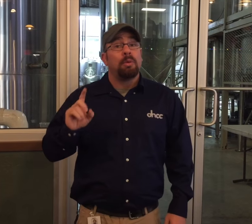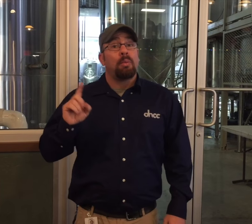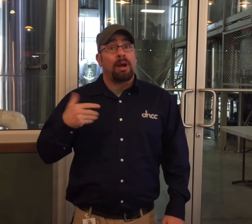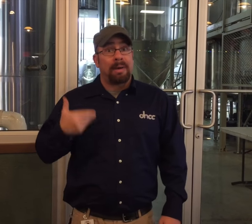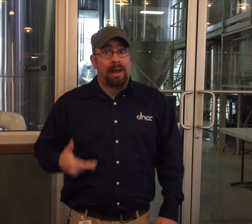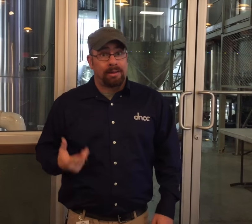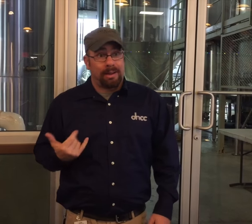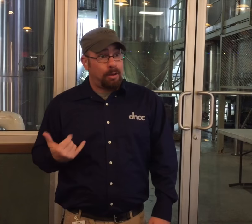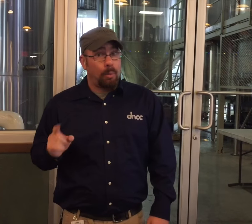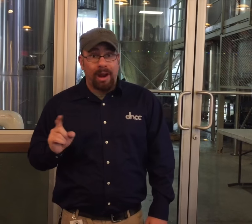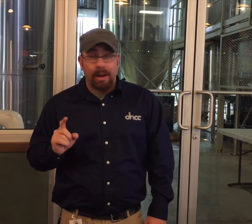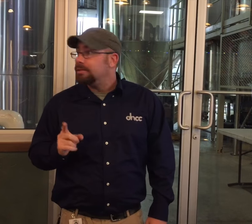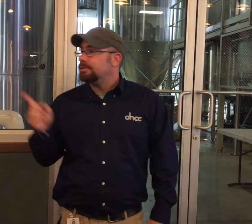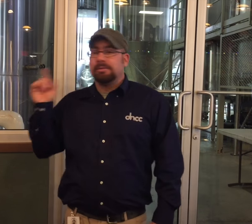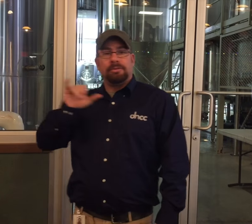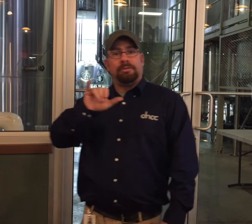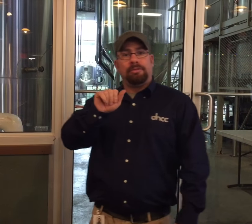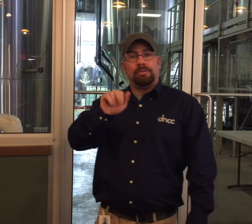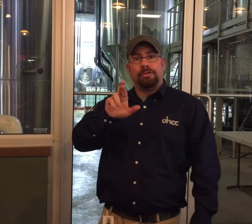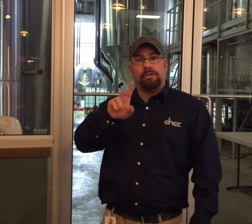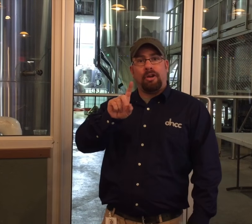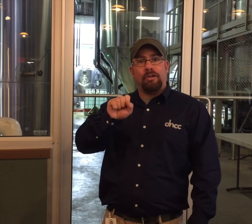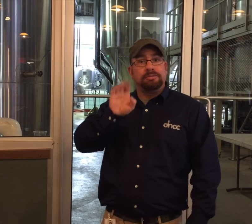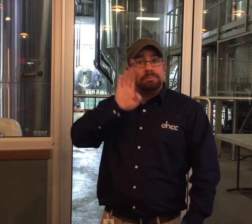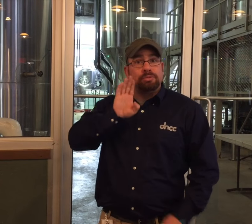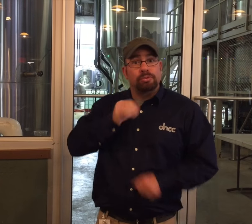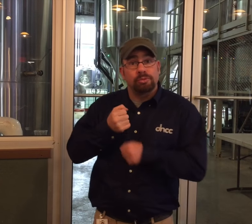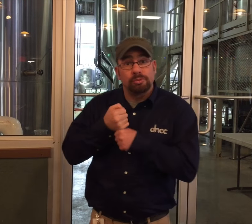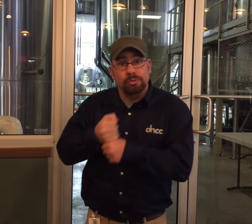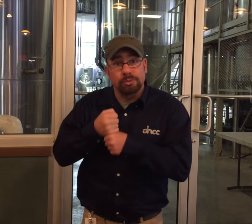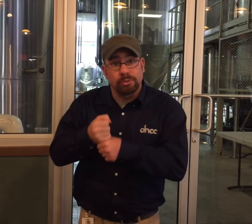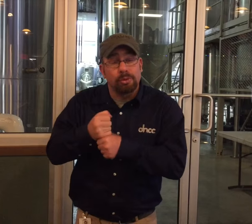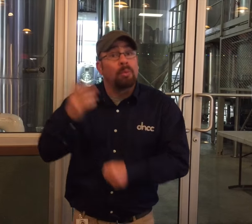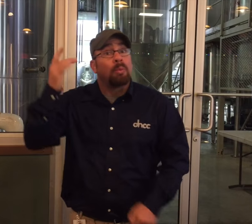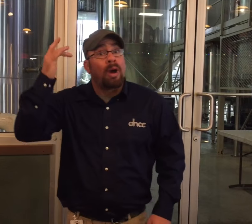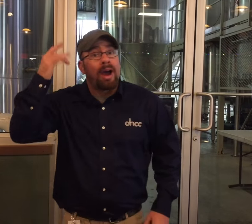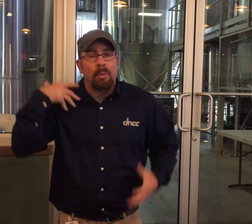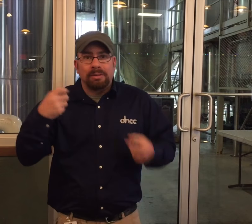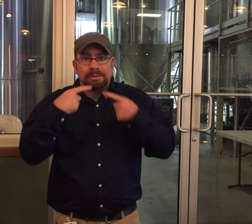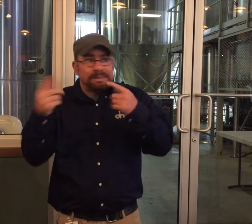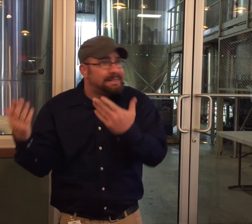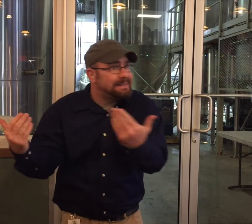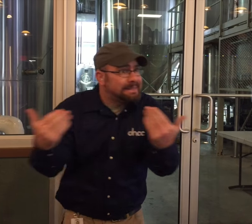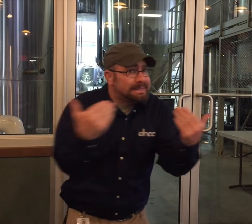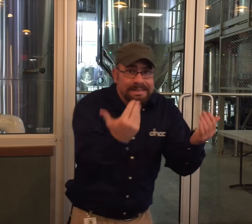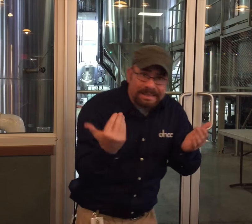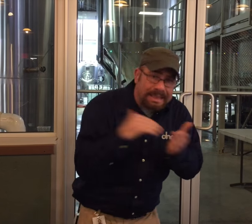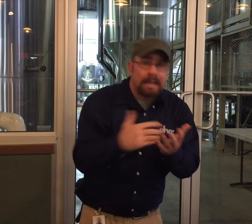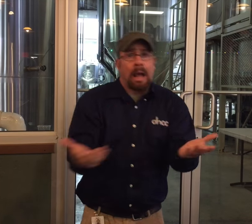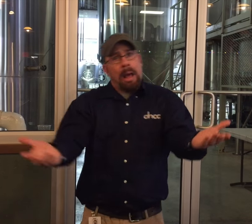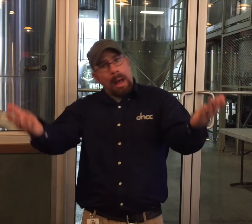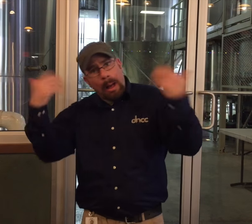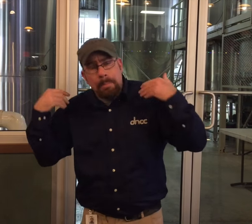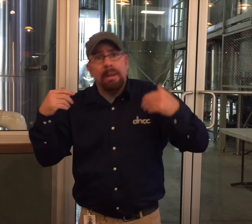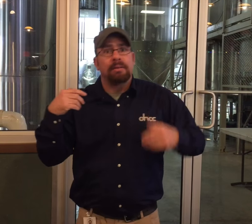Right now, I'm in the Tap Room at Yards Brewery. You may ask me what I'm doing here? Well, I wanted to let you know again about our event here at Yards Brewery that I encourage you to attend.